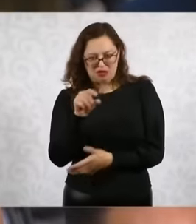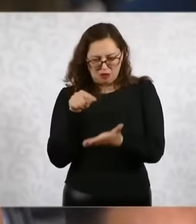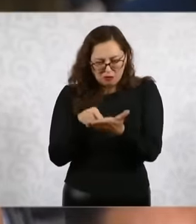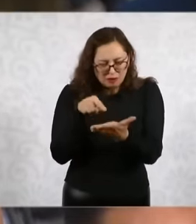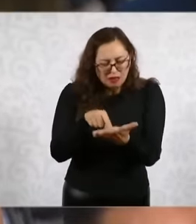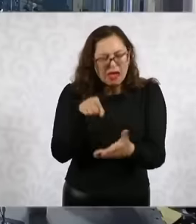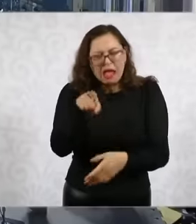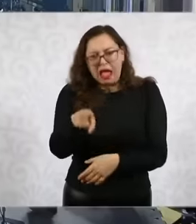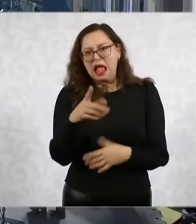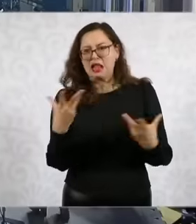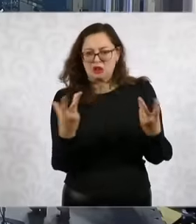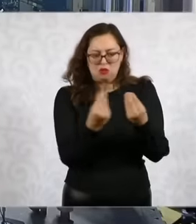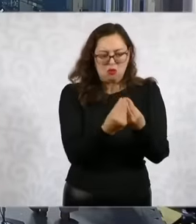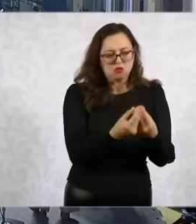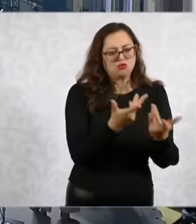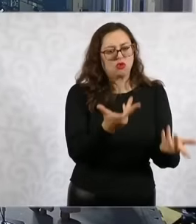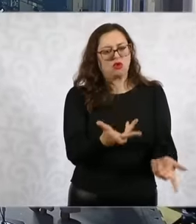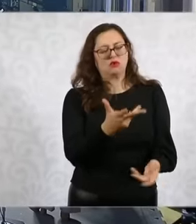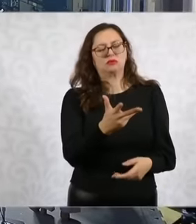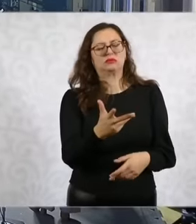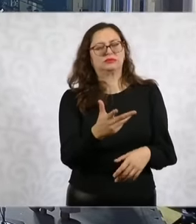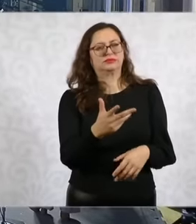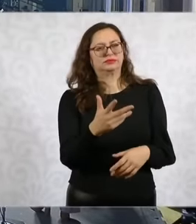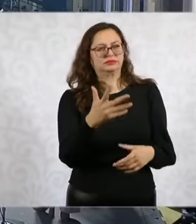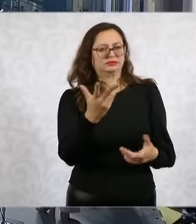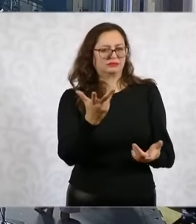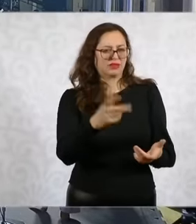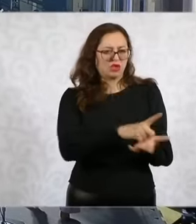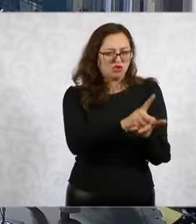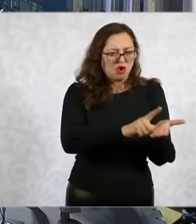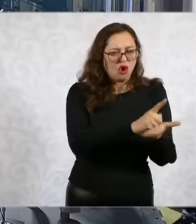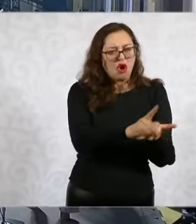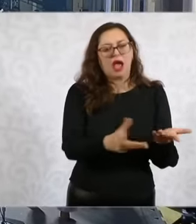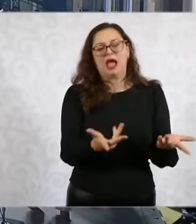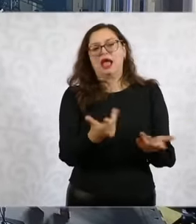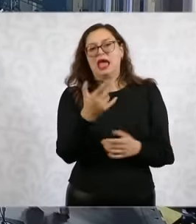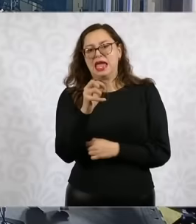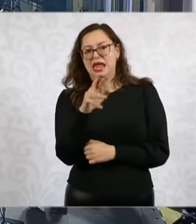with a Genaro García luna who is about to be sentenced and the possibility that